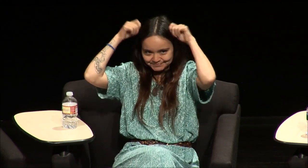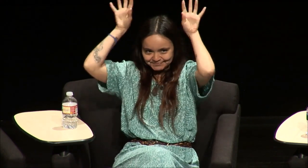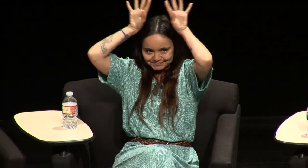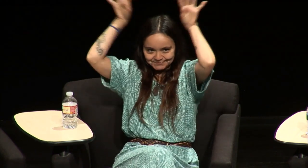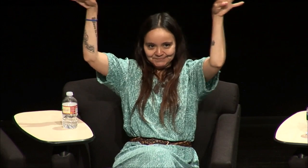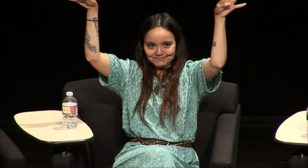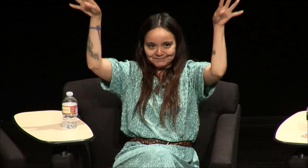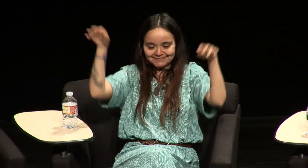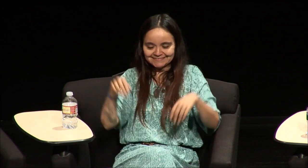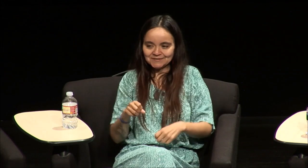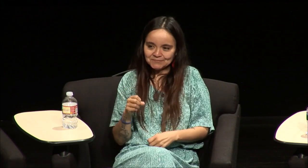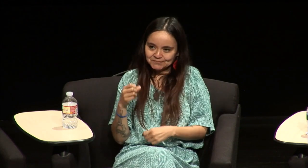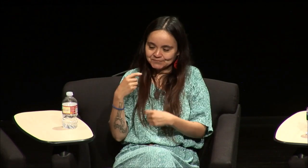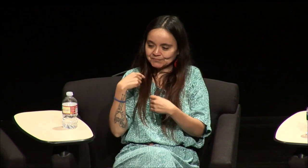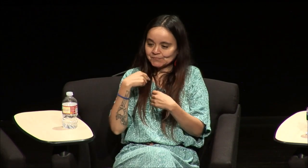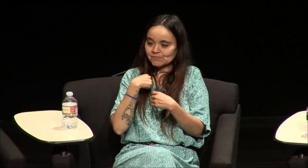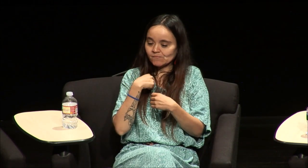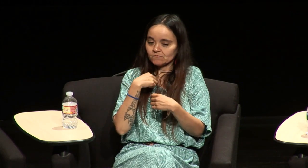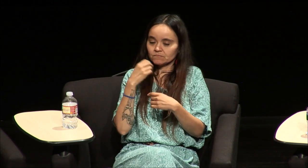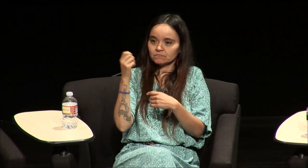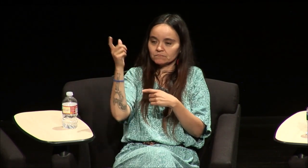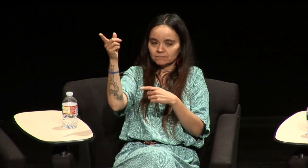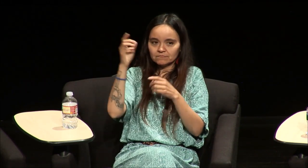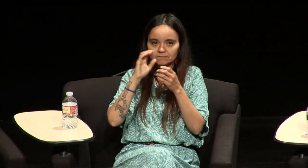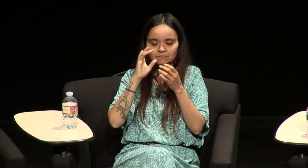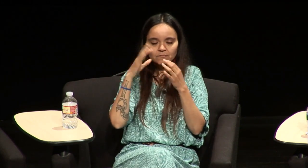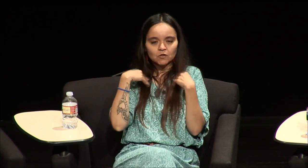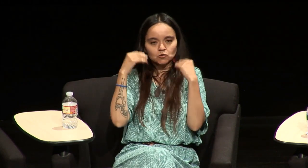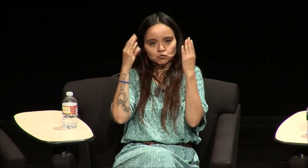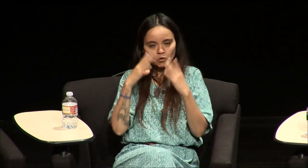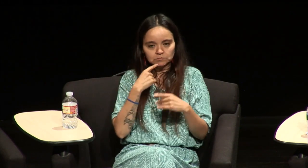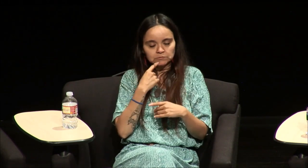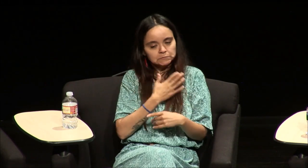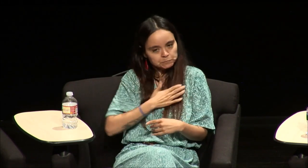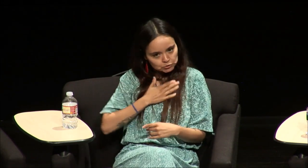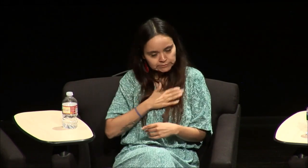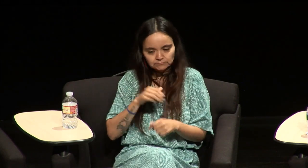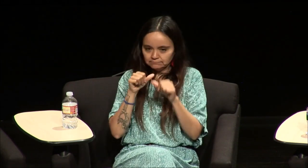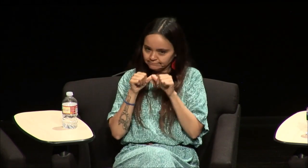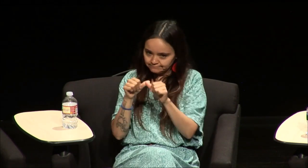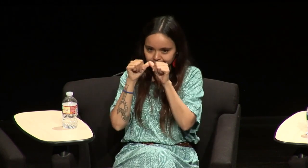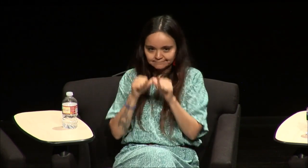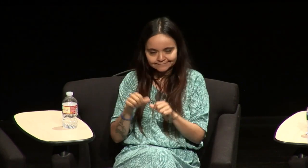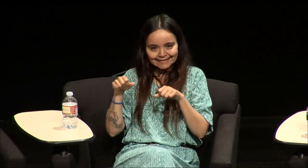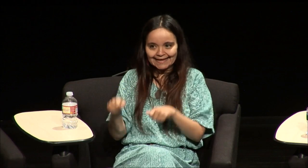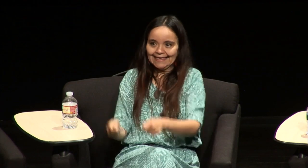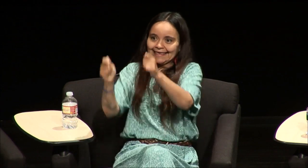him and I had this like thing on my head with like the horns right so my teacher